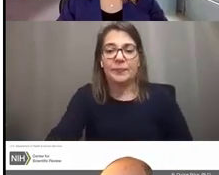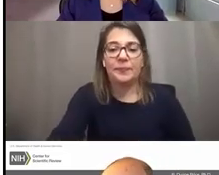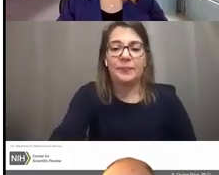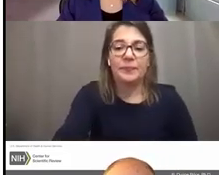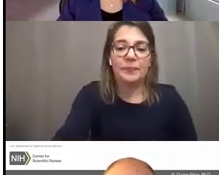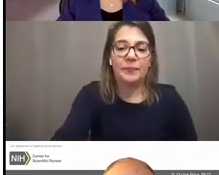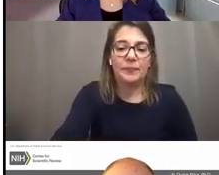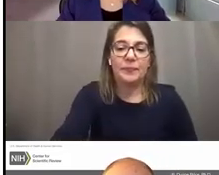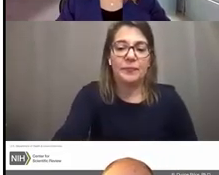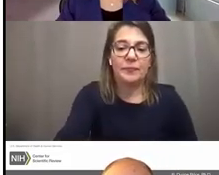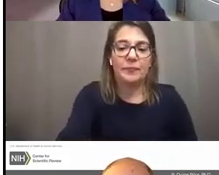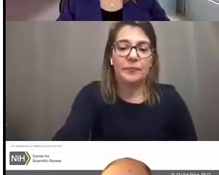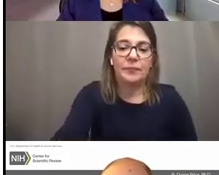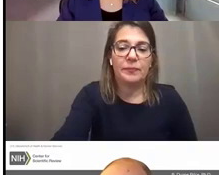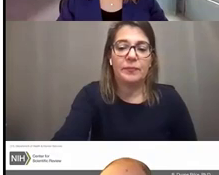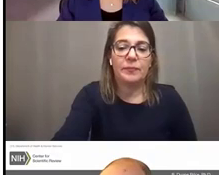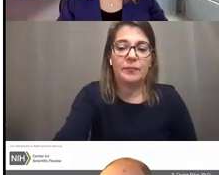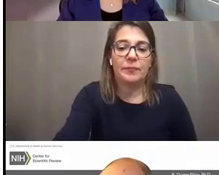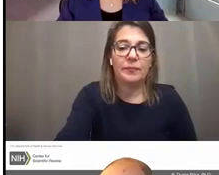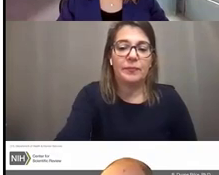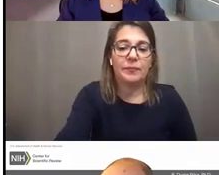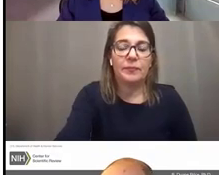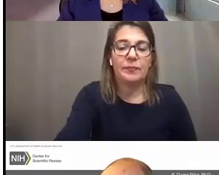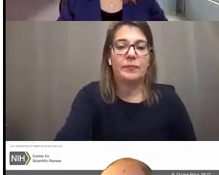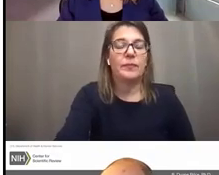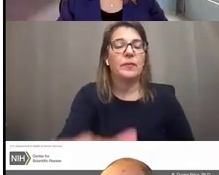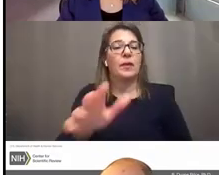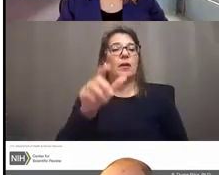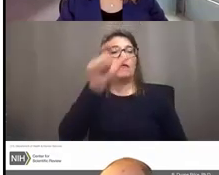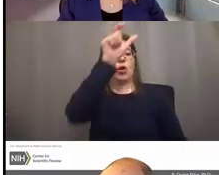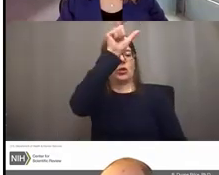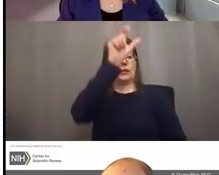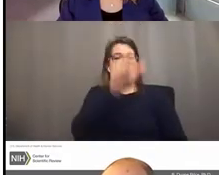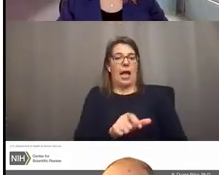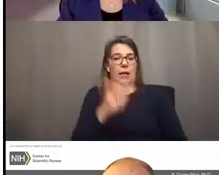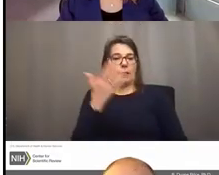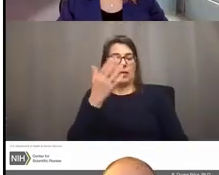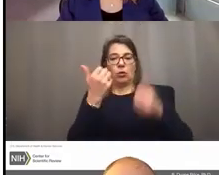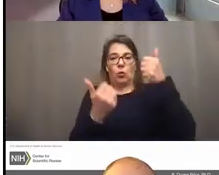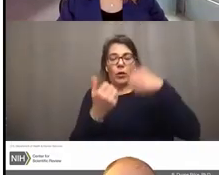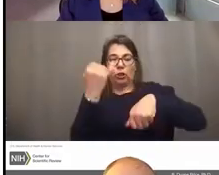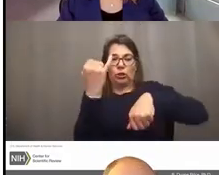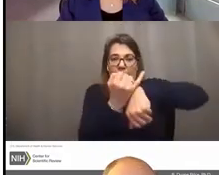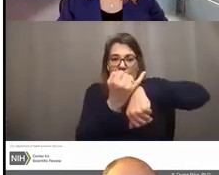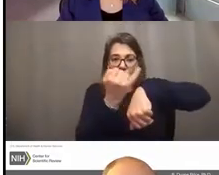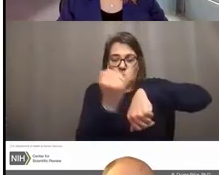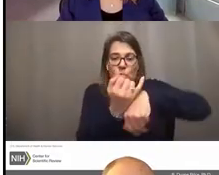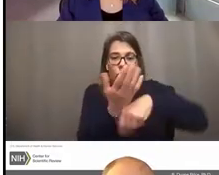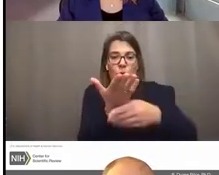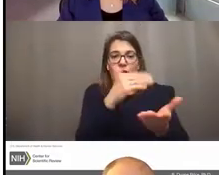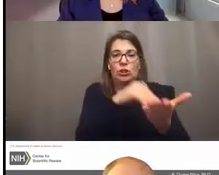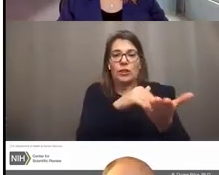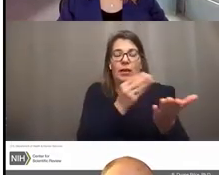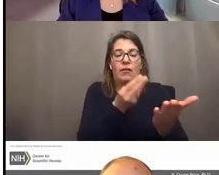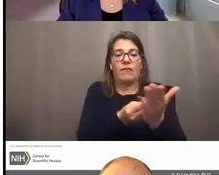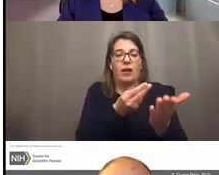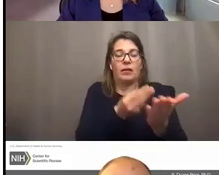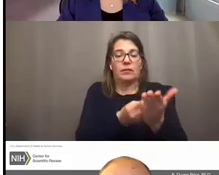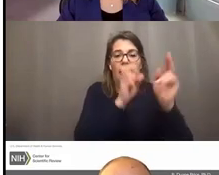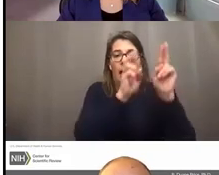Matchmaker output looks like this. The first column tells you which institute or center funded applications similar to yours, and that's really important.